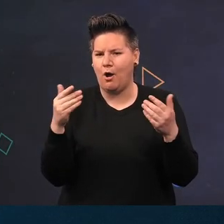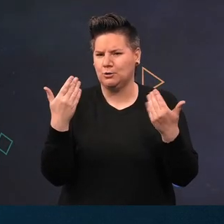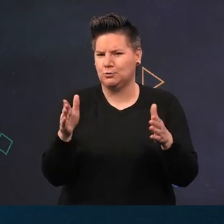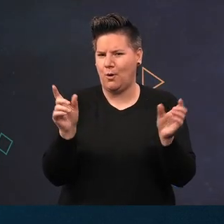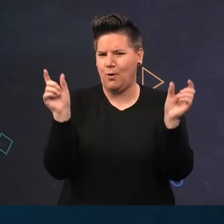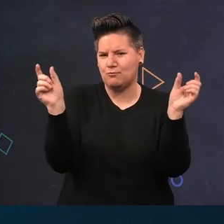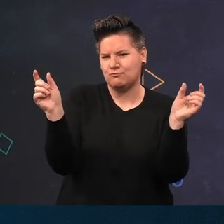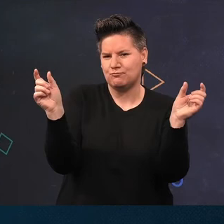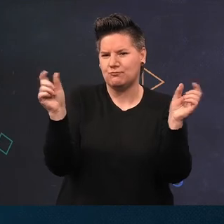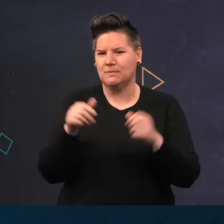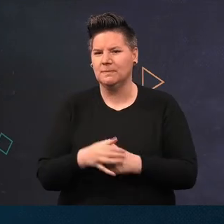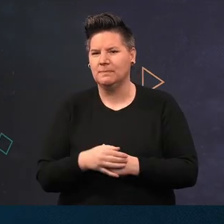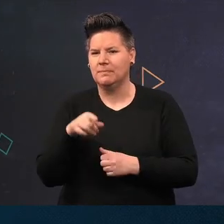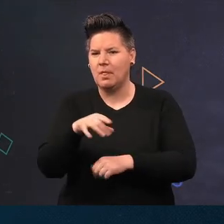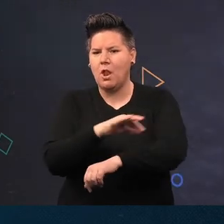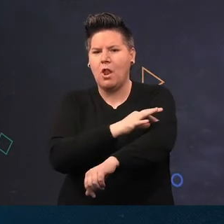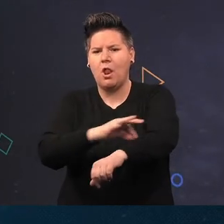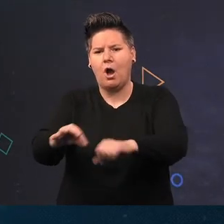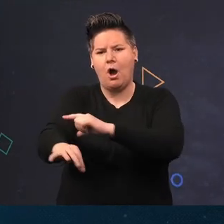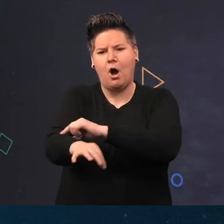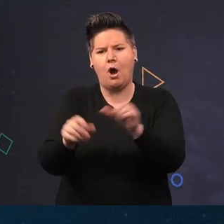Unfortunately for this long-armed squat lobster it's been in a fight and lost